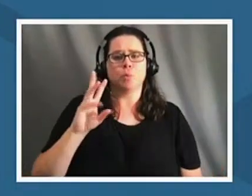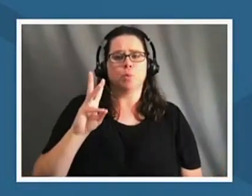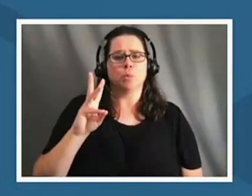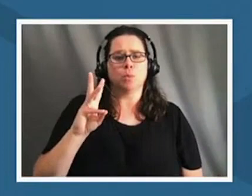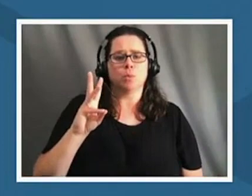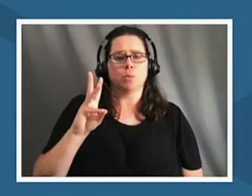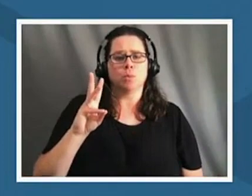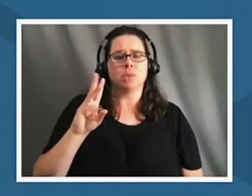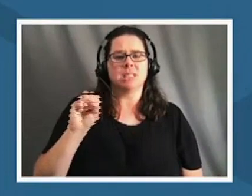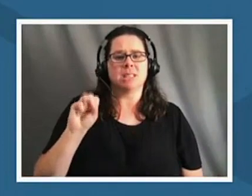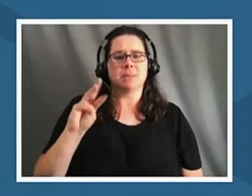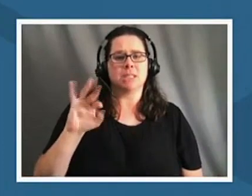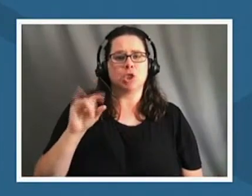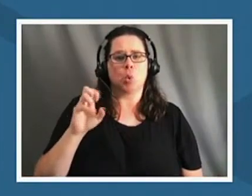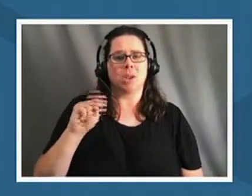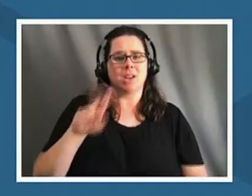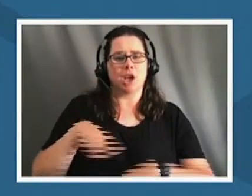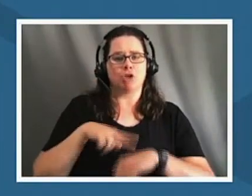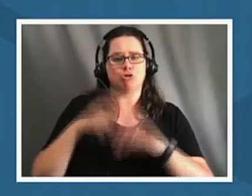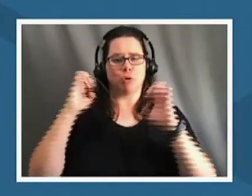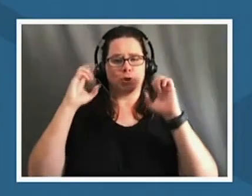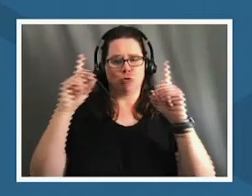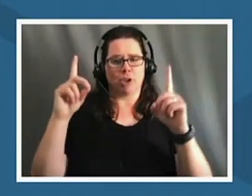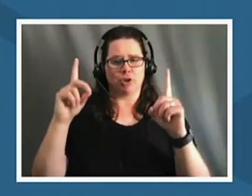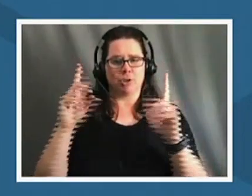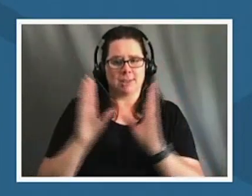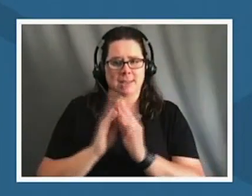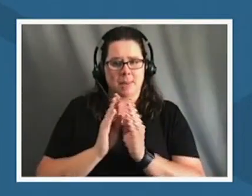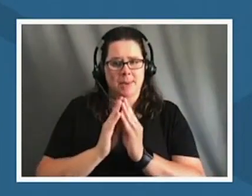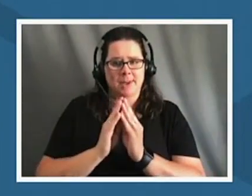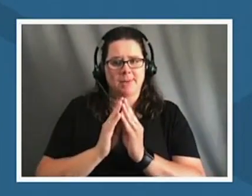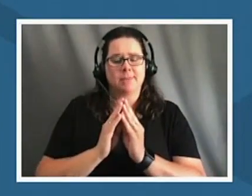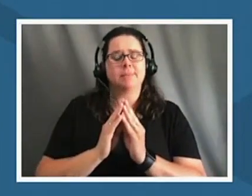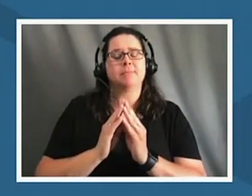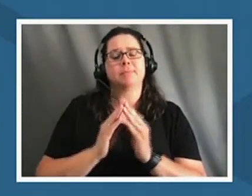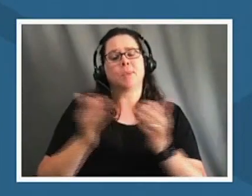thus far i'm delighted to provide a